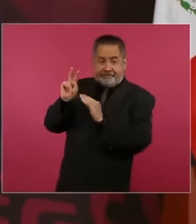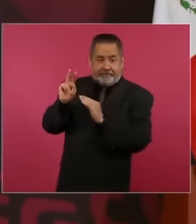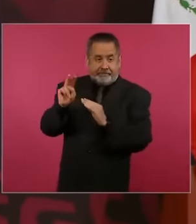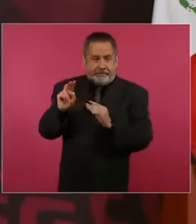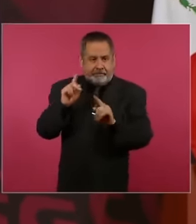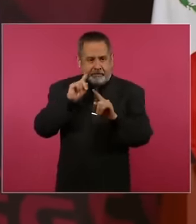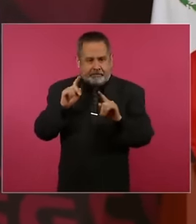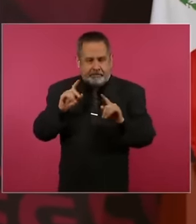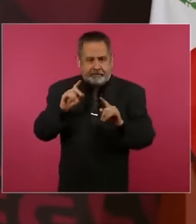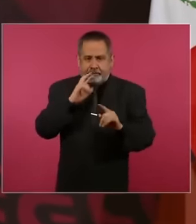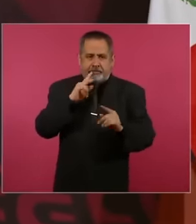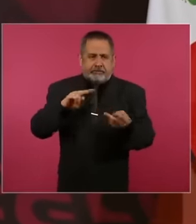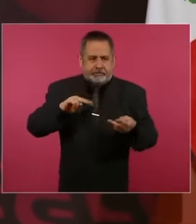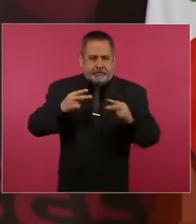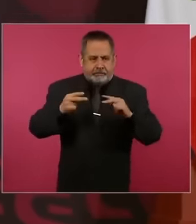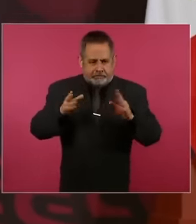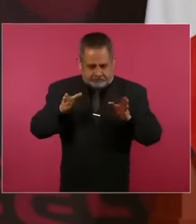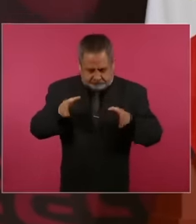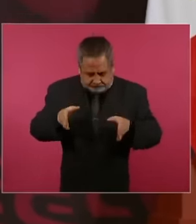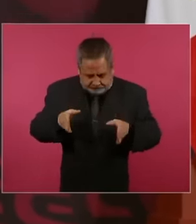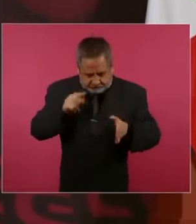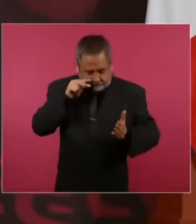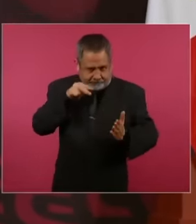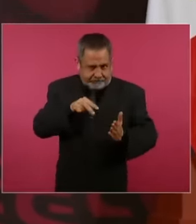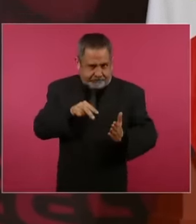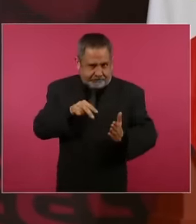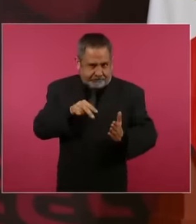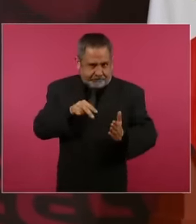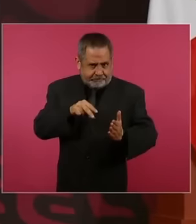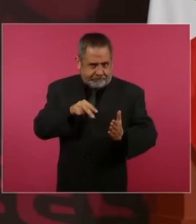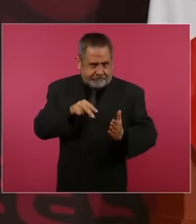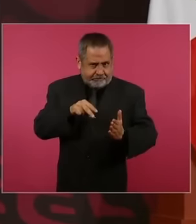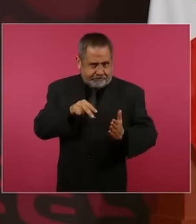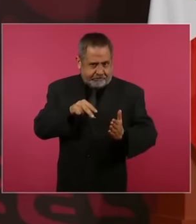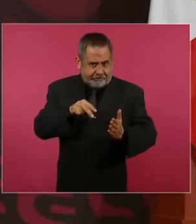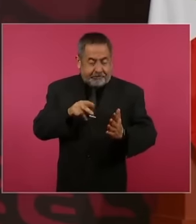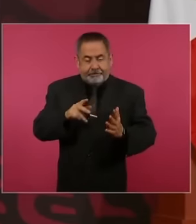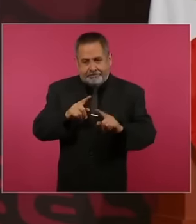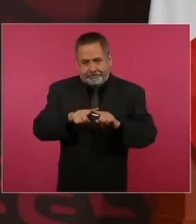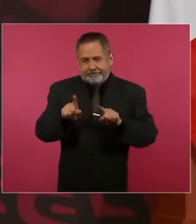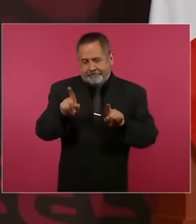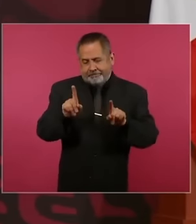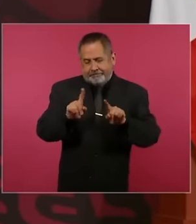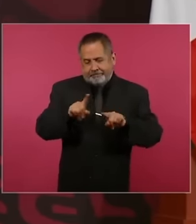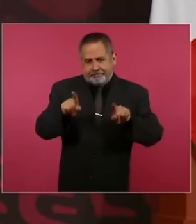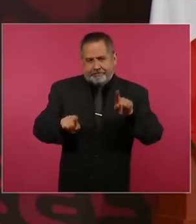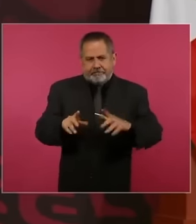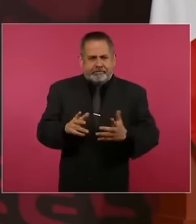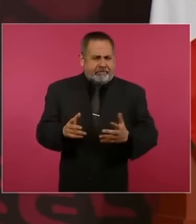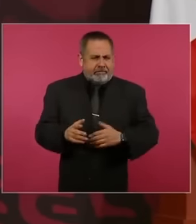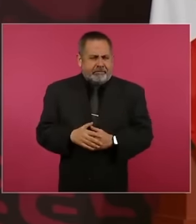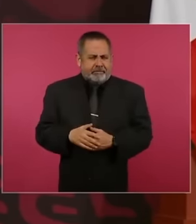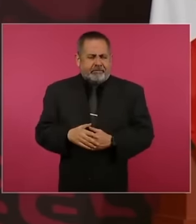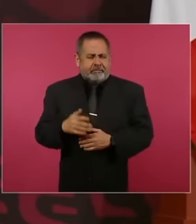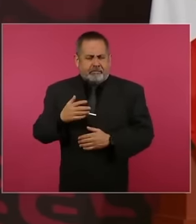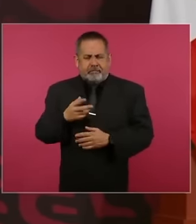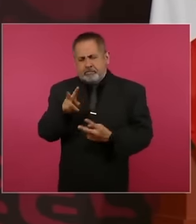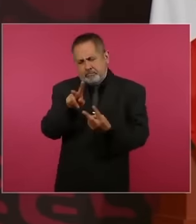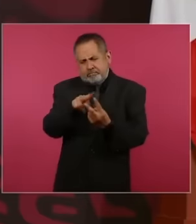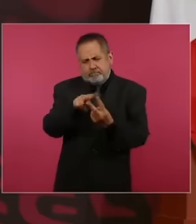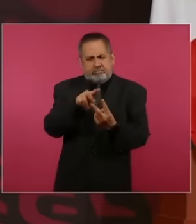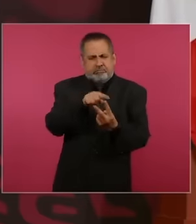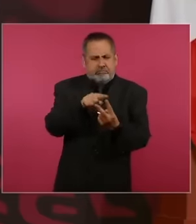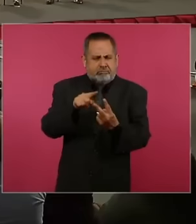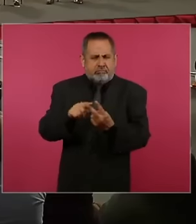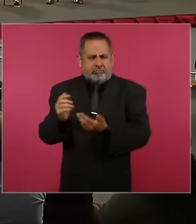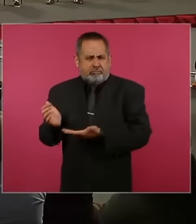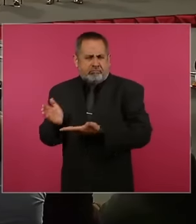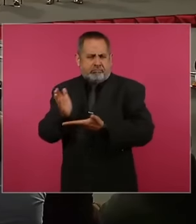you already saw it, it looks like this why I also brought it to present it to you and everything